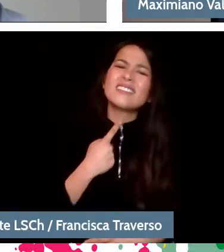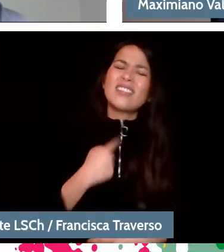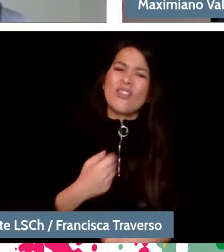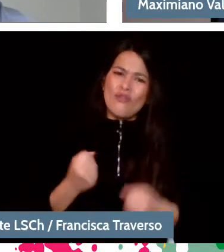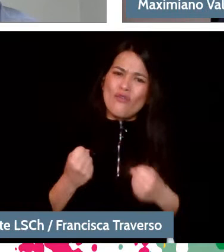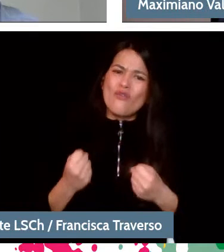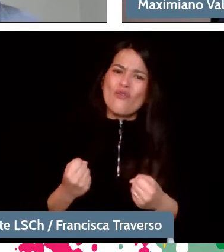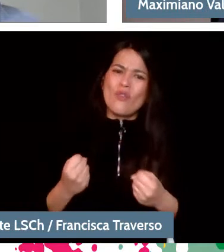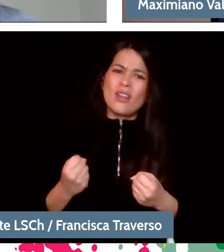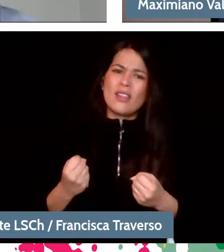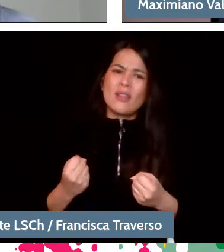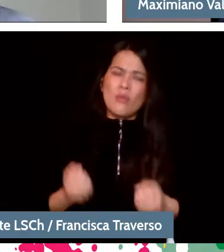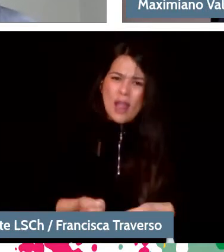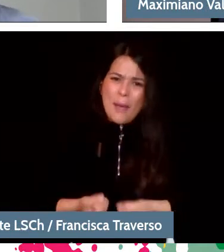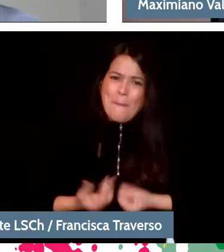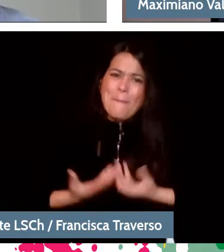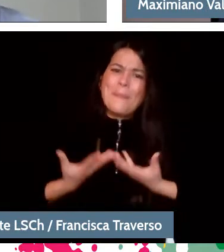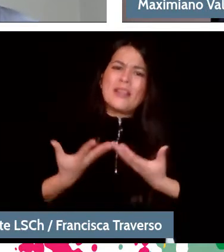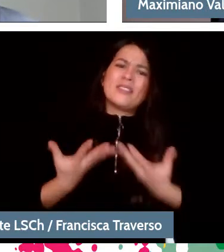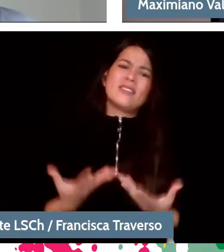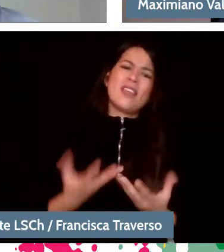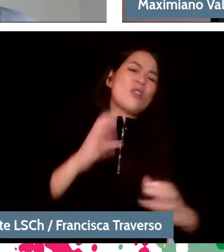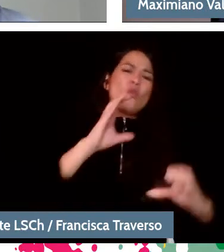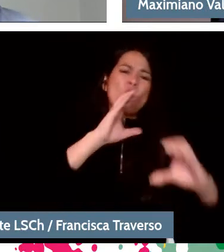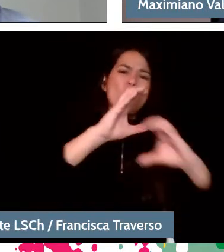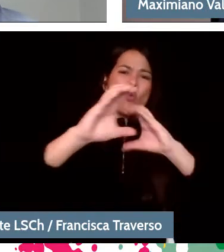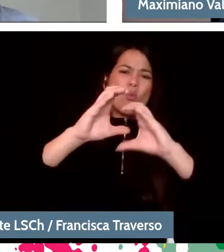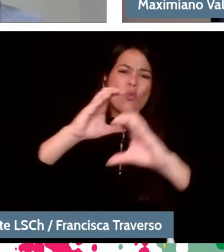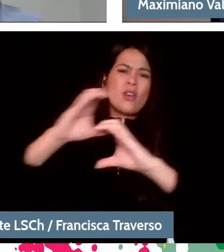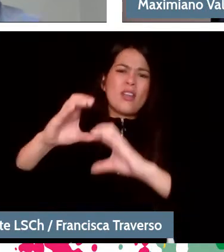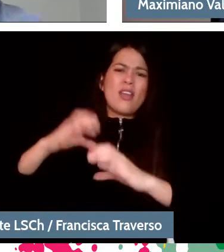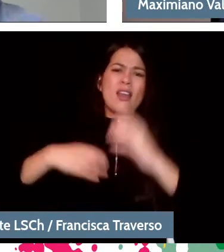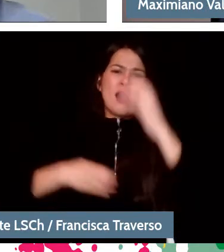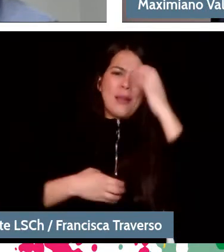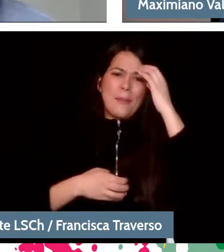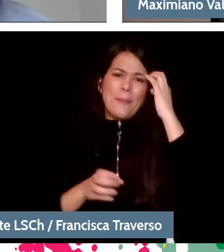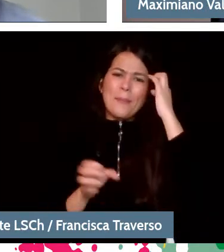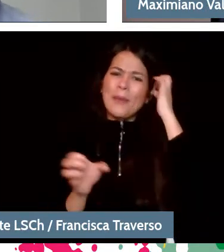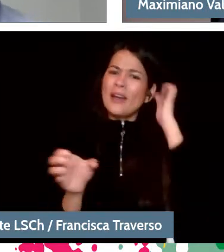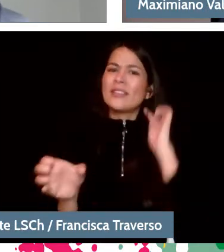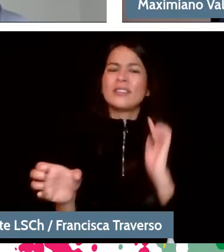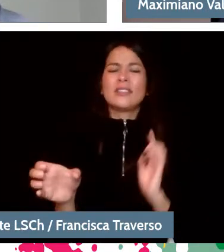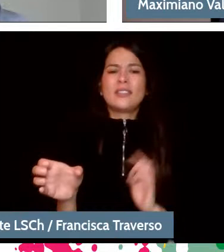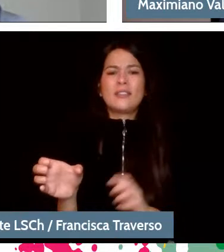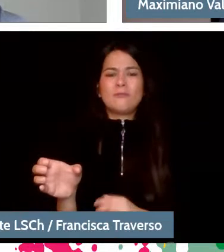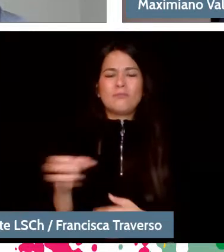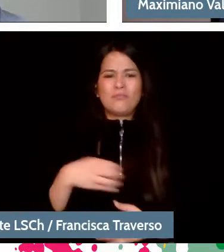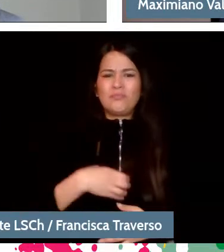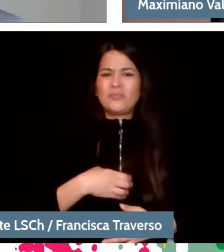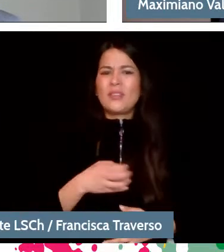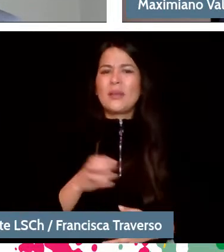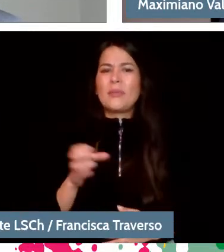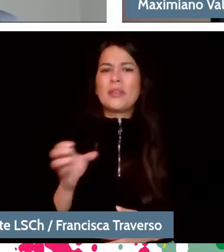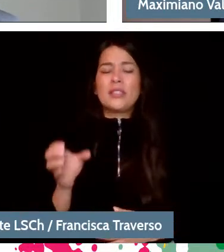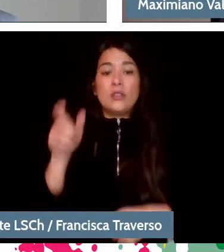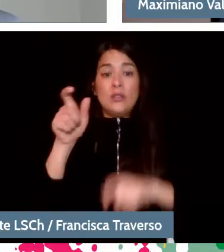in communicating as well as in empathy, even with emotional expression, many times with today's auditors.